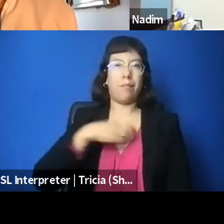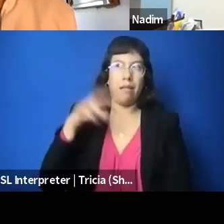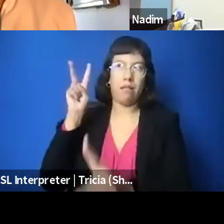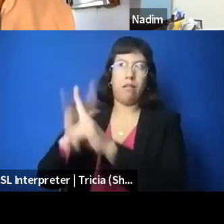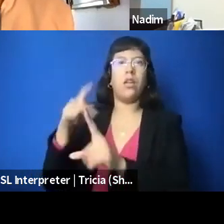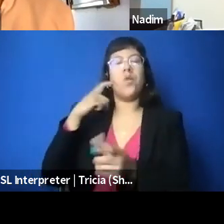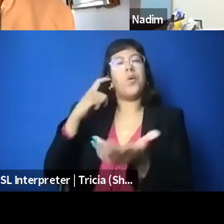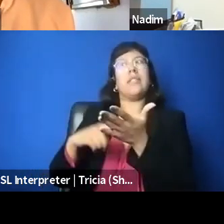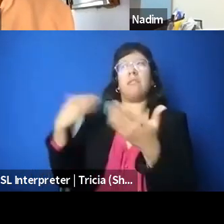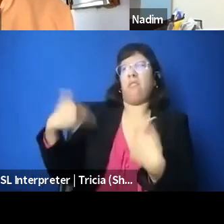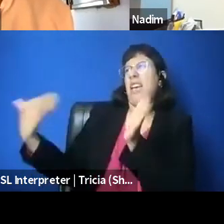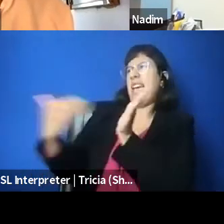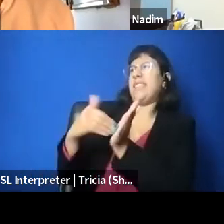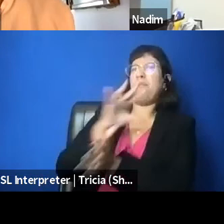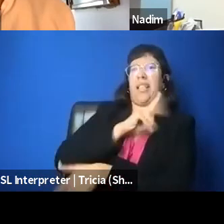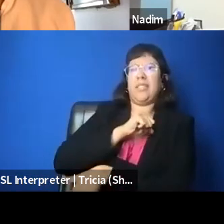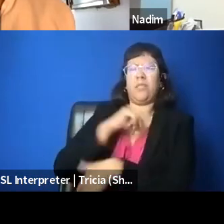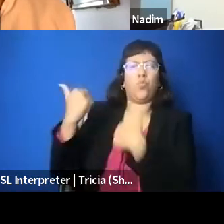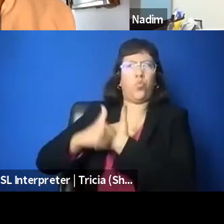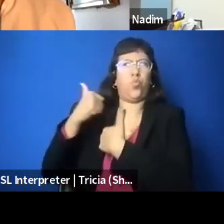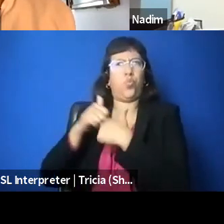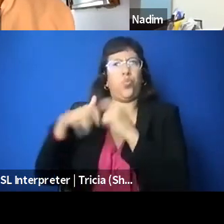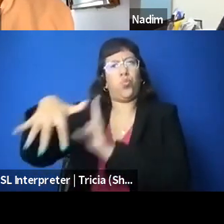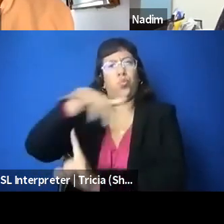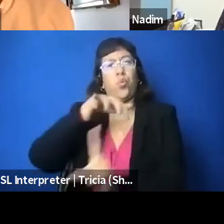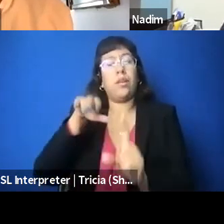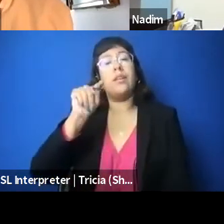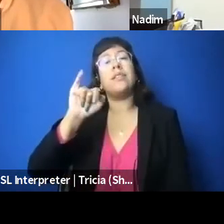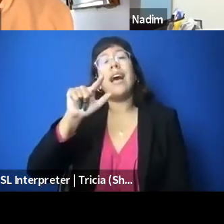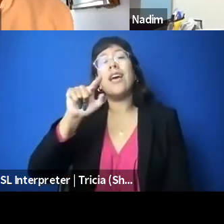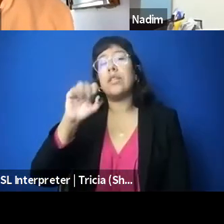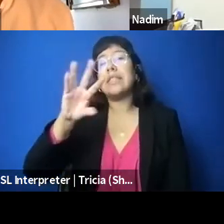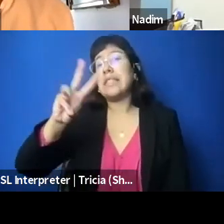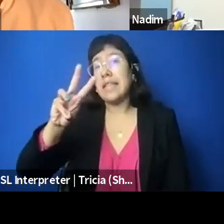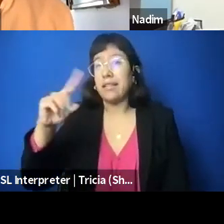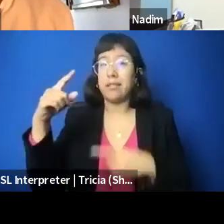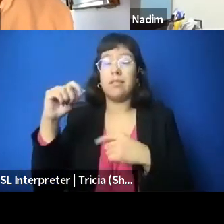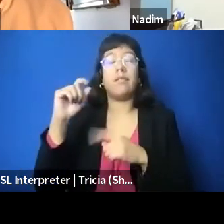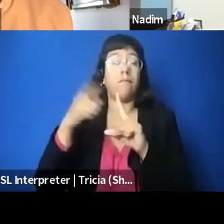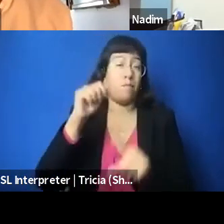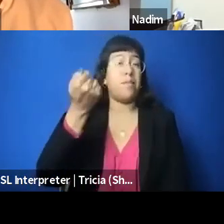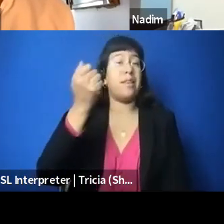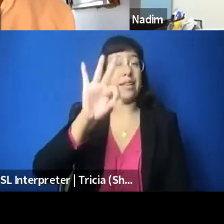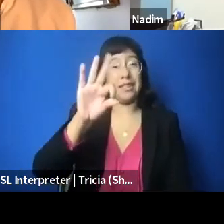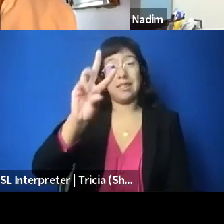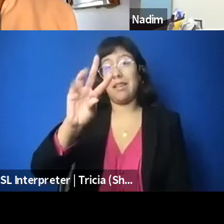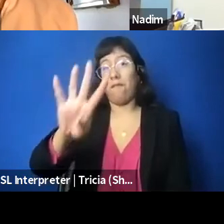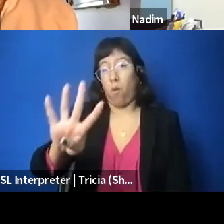And so Title VI of the Civil Rights Act of 1964, for those of you don't know, you know, came out of the Civil Rights movement,